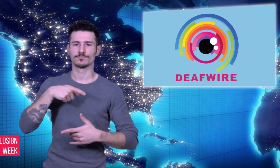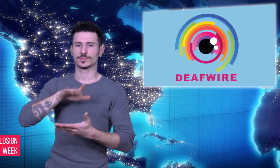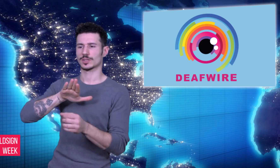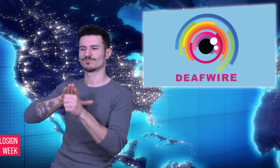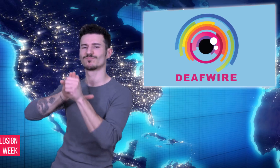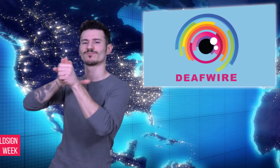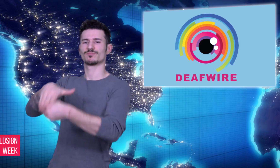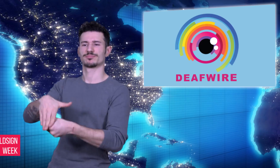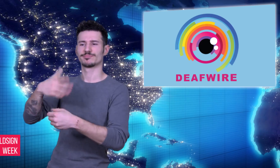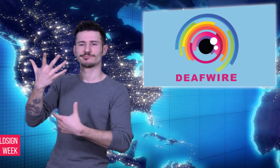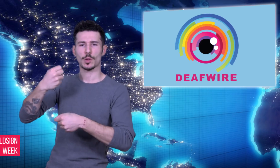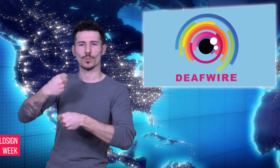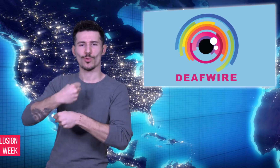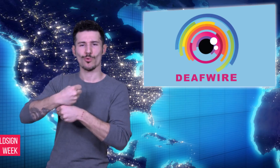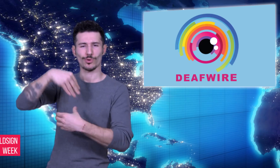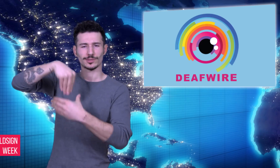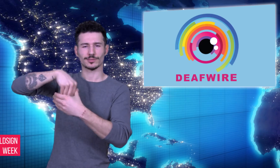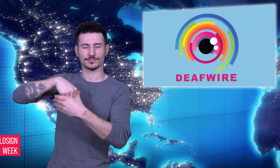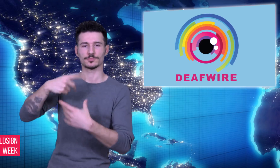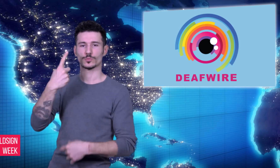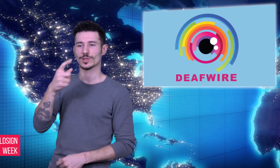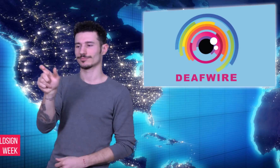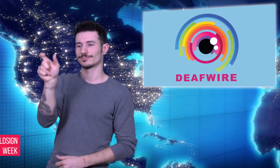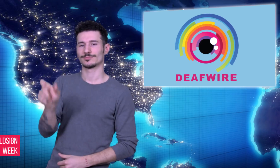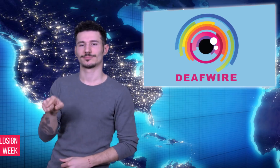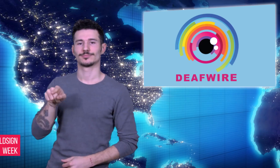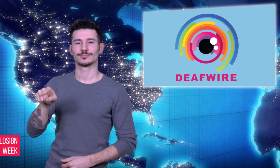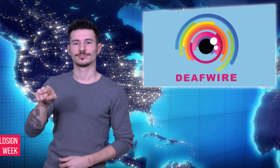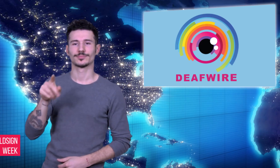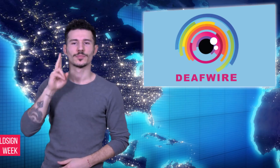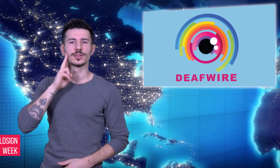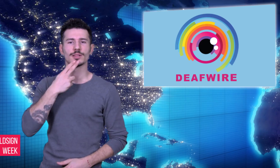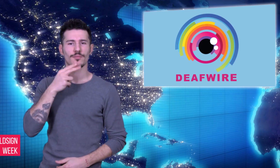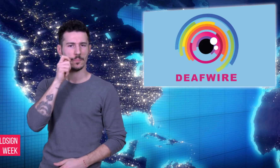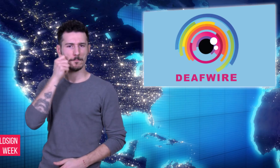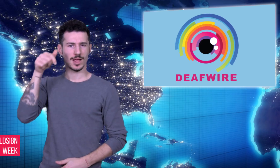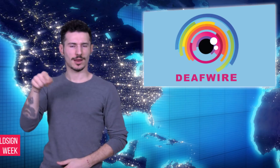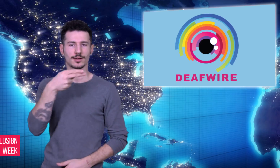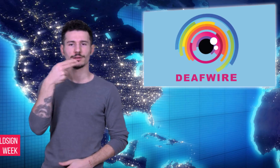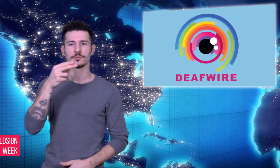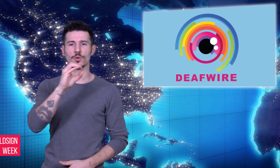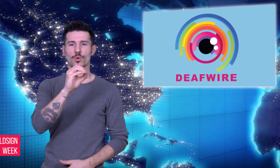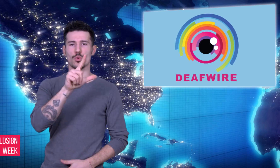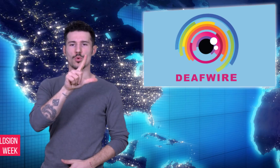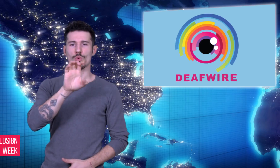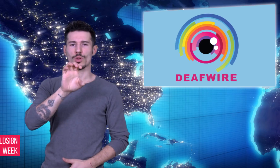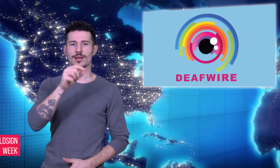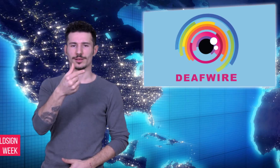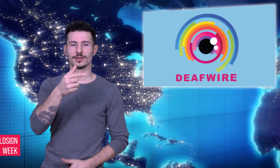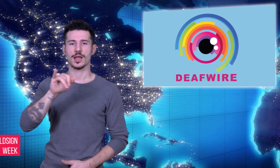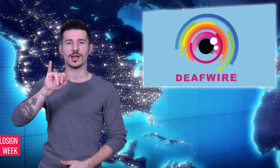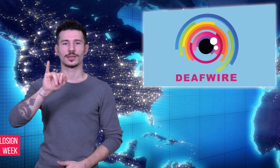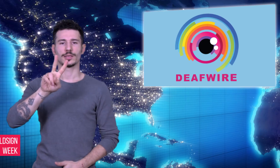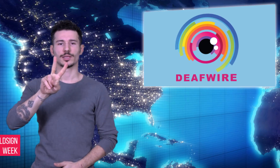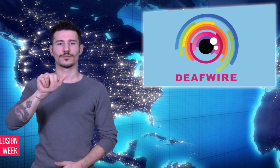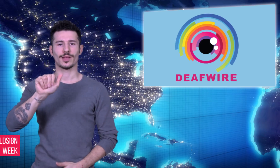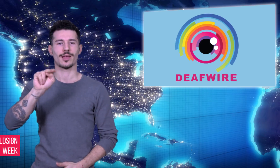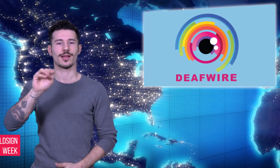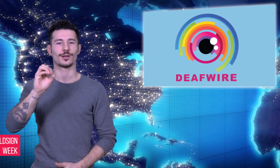The Cheesecake Factory restaurant in the American city of Seattle admitted to